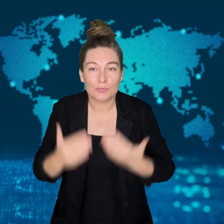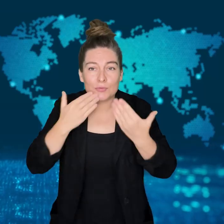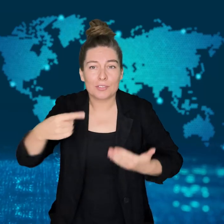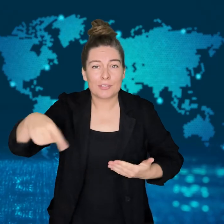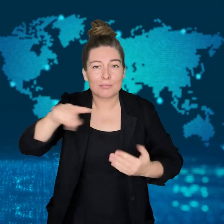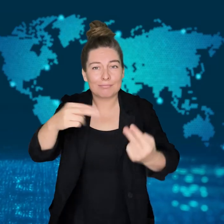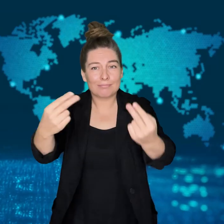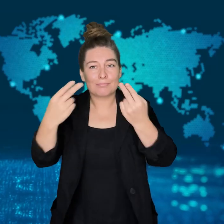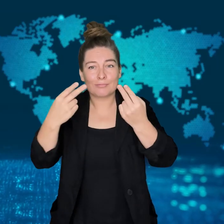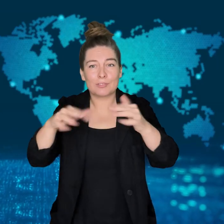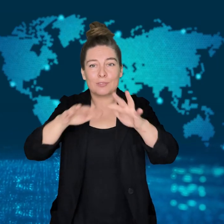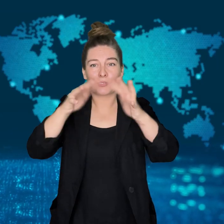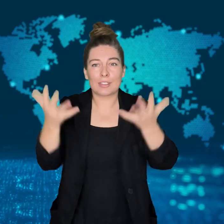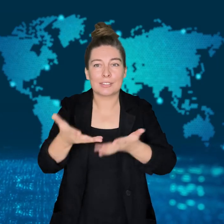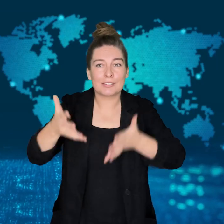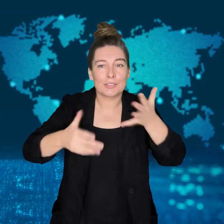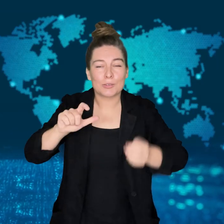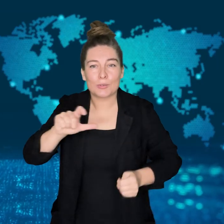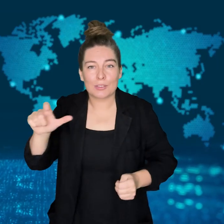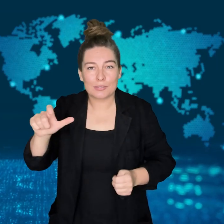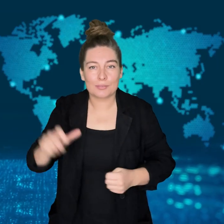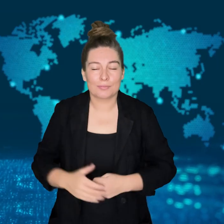Thank you for watching WorldSign Week.